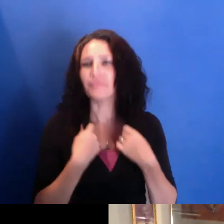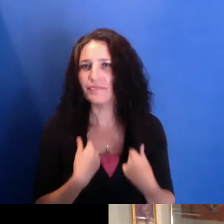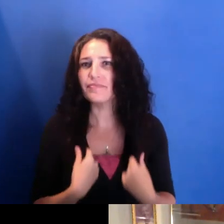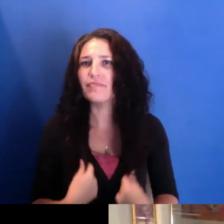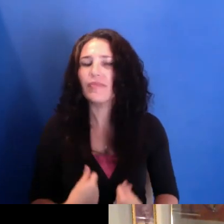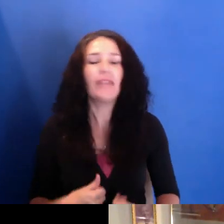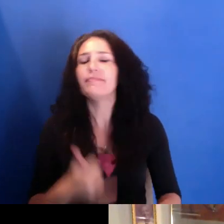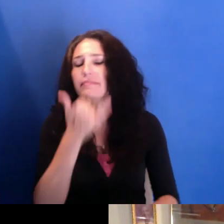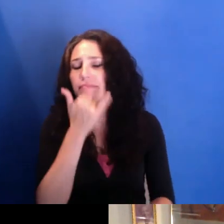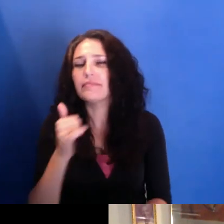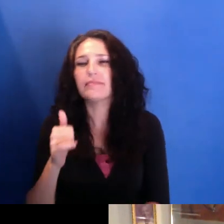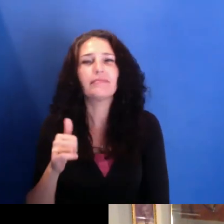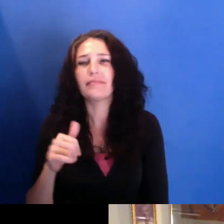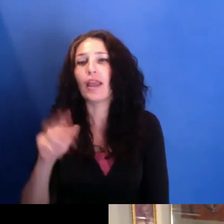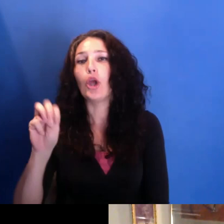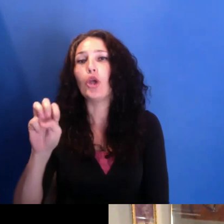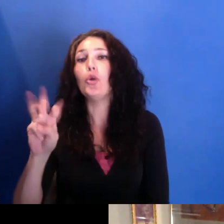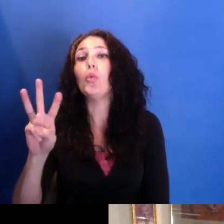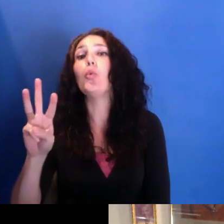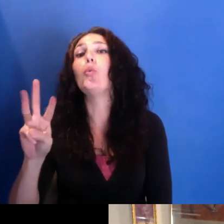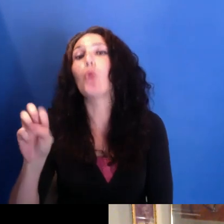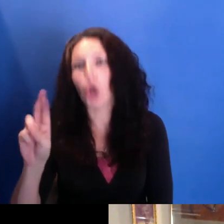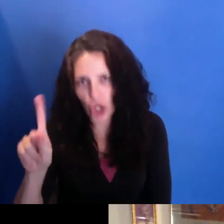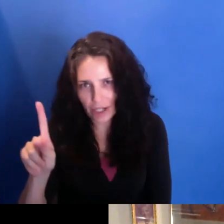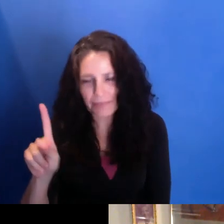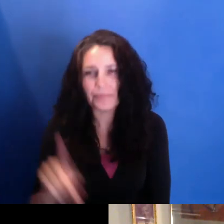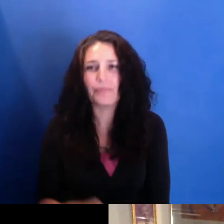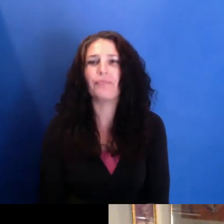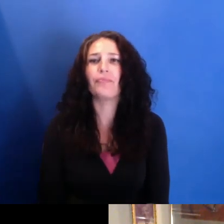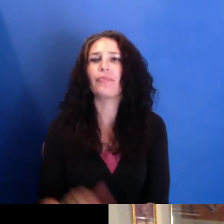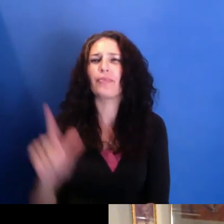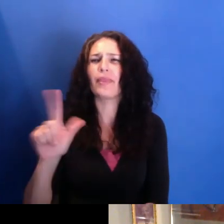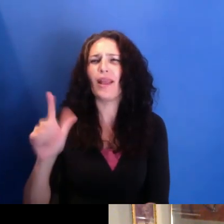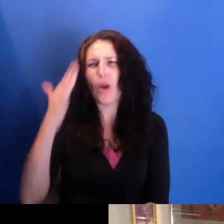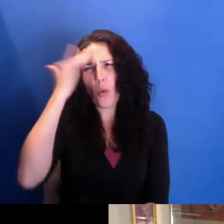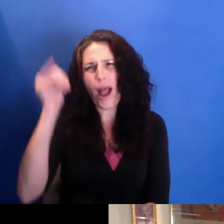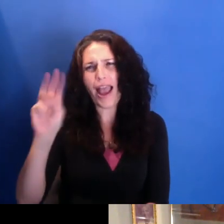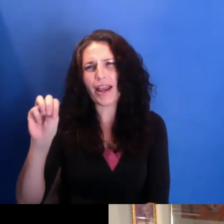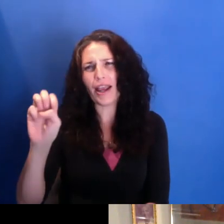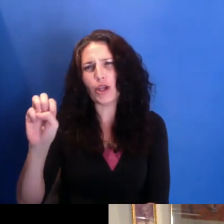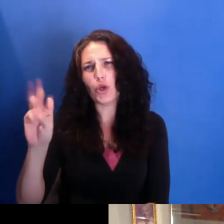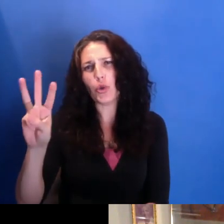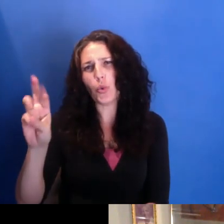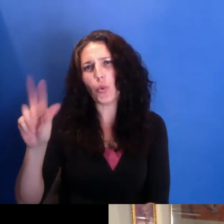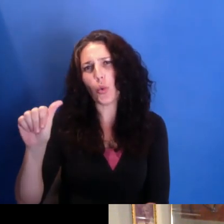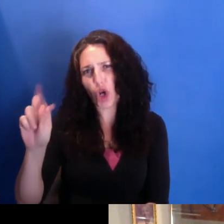What-- and could-- because for place-based work, the place is not-- is not, you know, a--